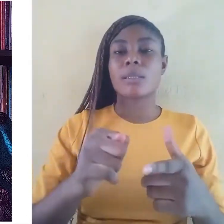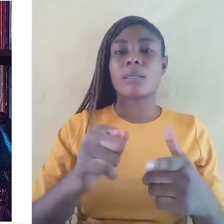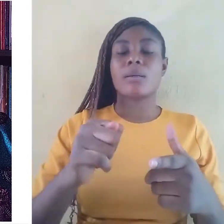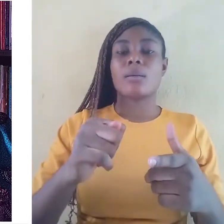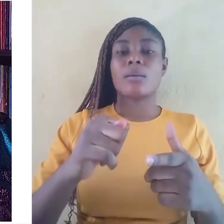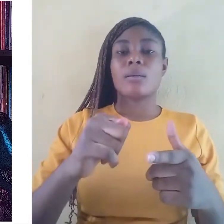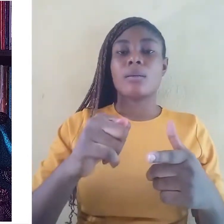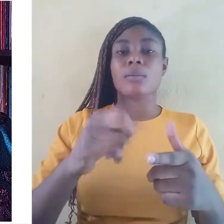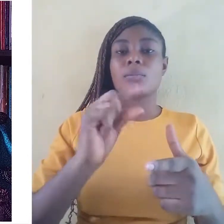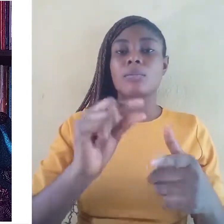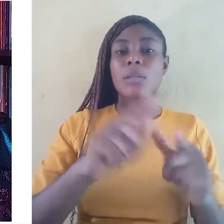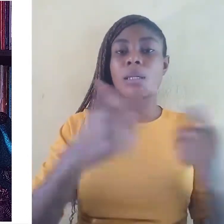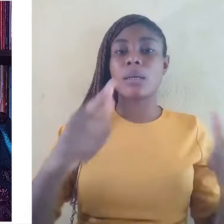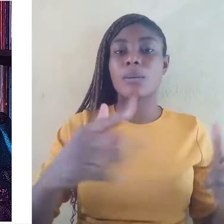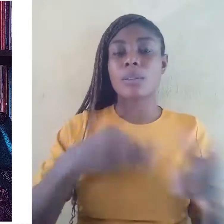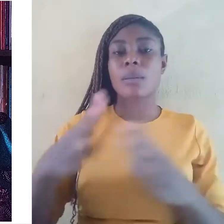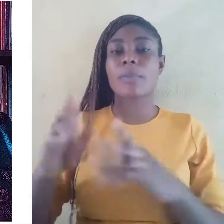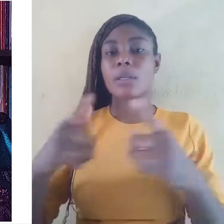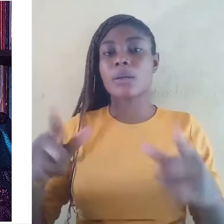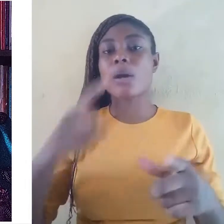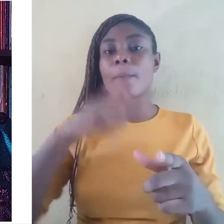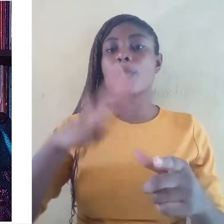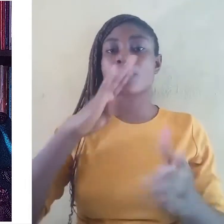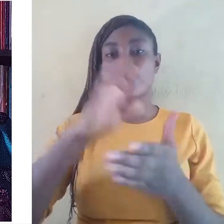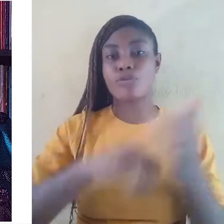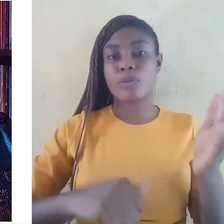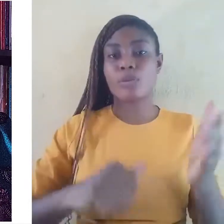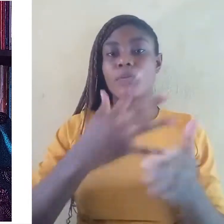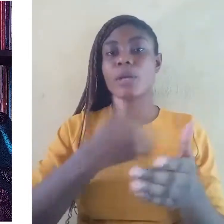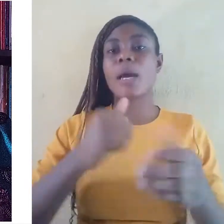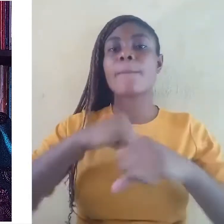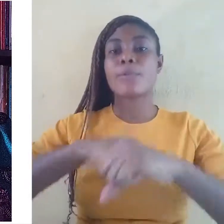discrimination and protect all the languages.